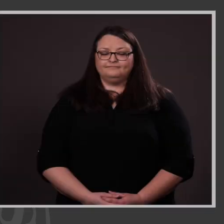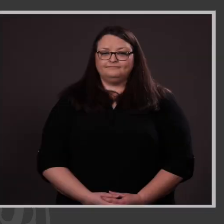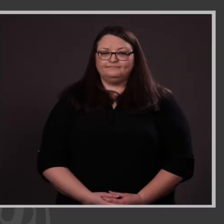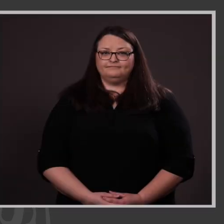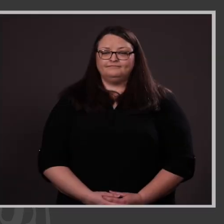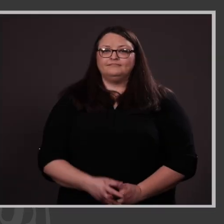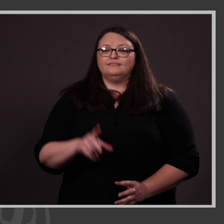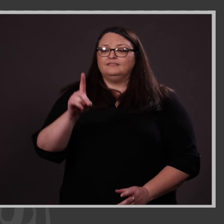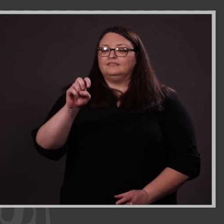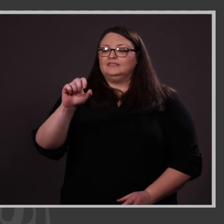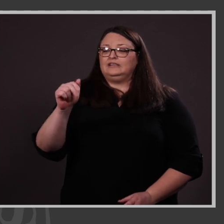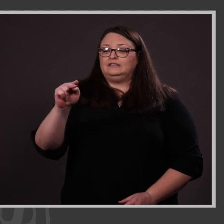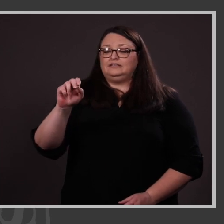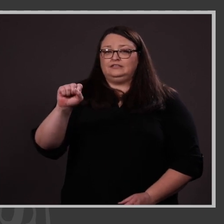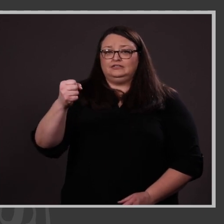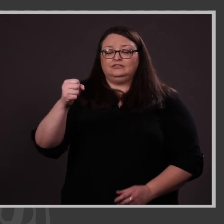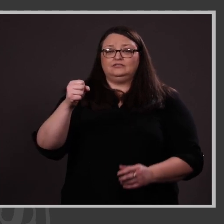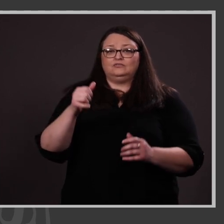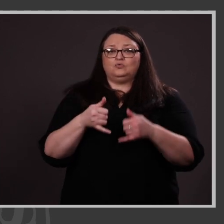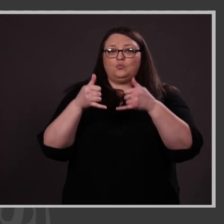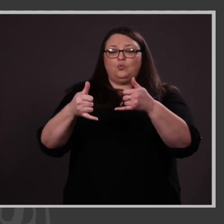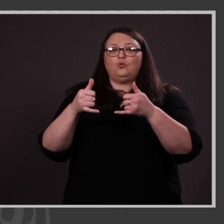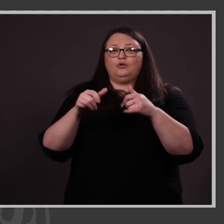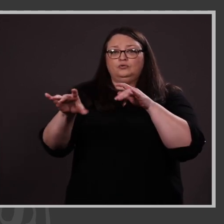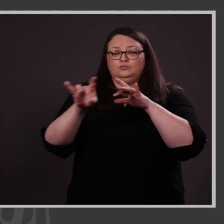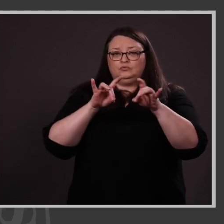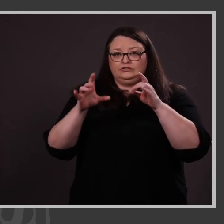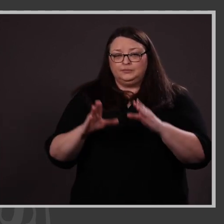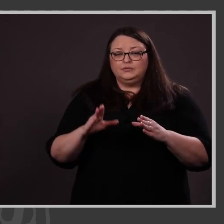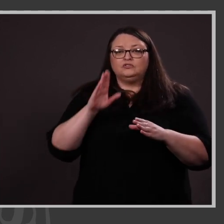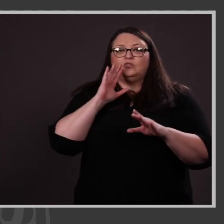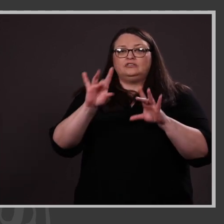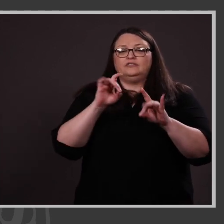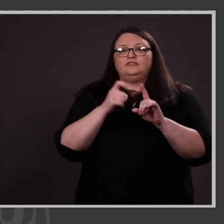The Dean’s Award recipients are selected from among the Undergraduate Major Honorees